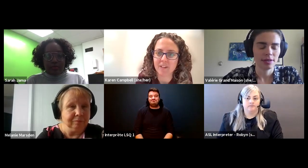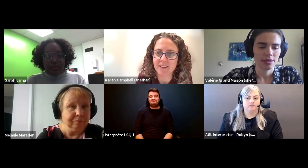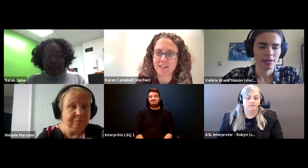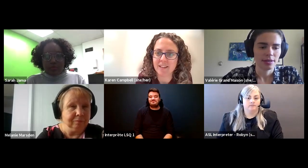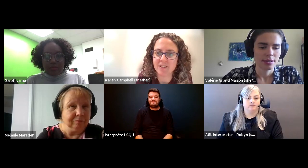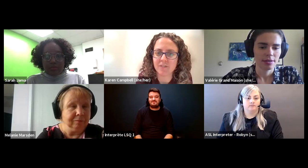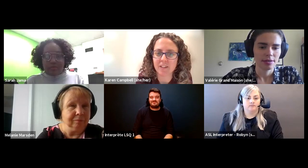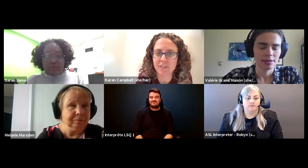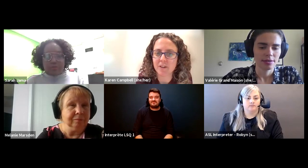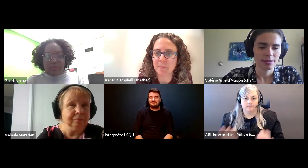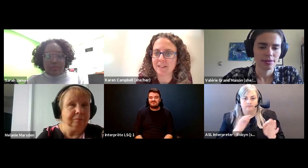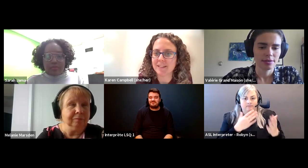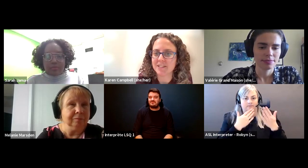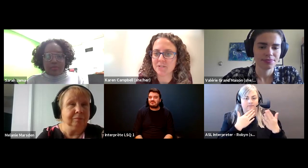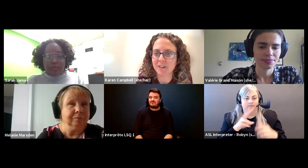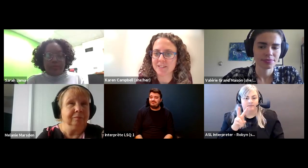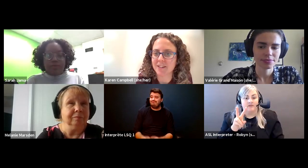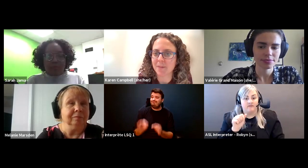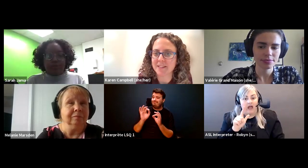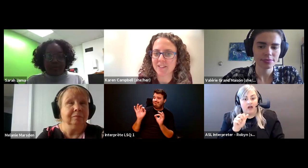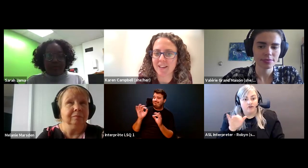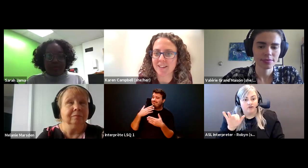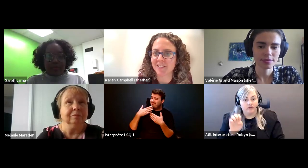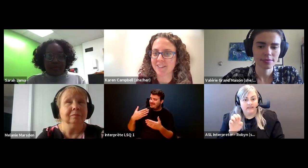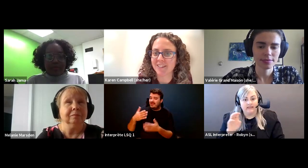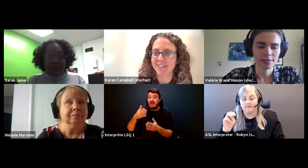Karen Campbell (she/her): Great Thank you Valerie or Melanie did you want to comment on that are.